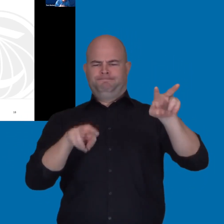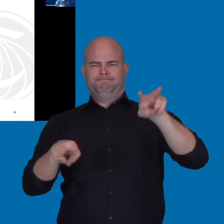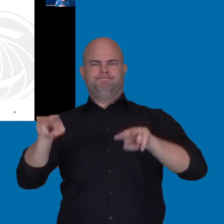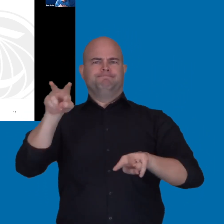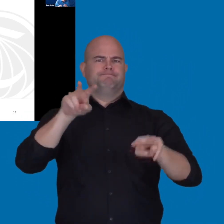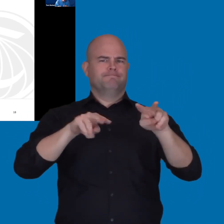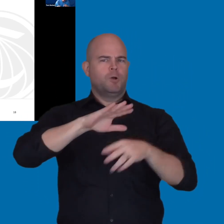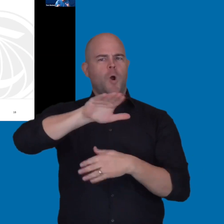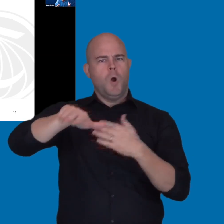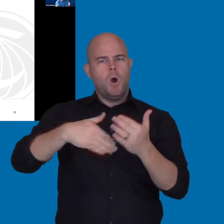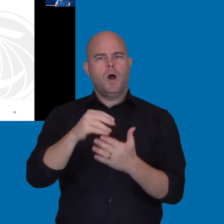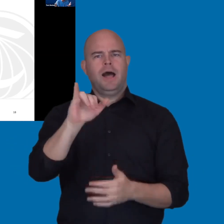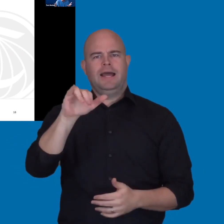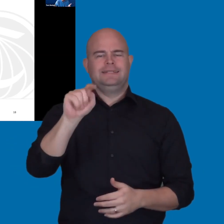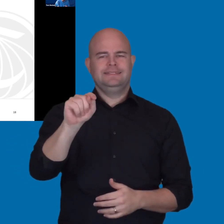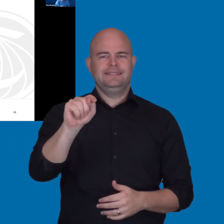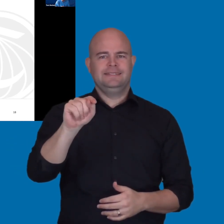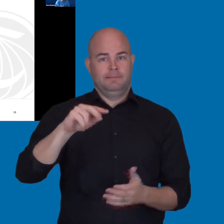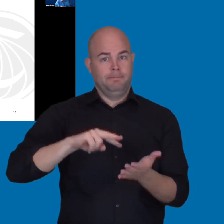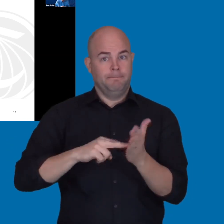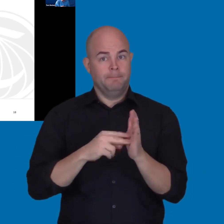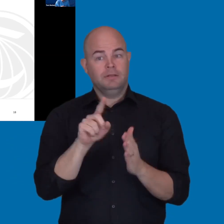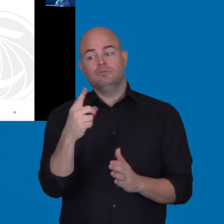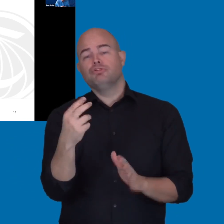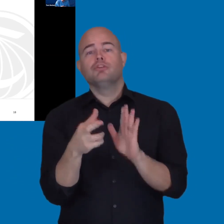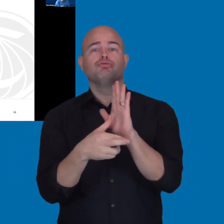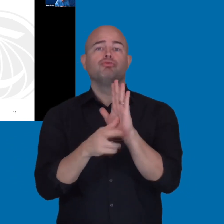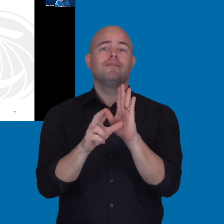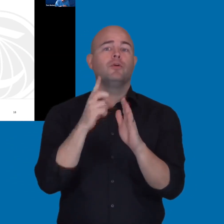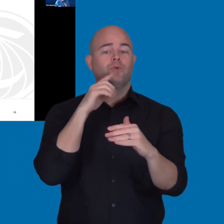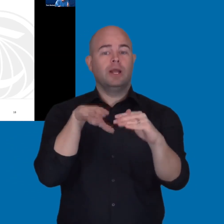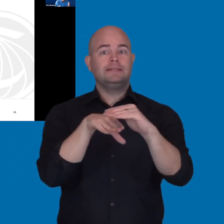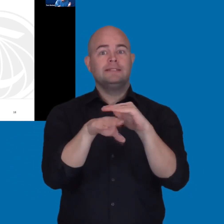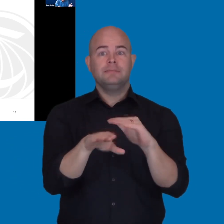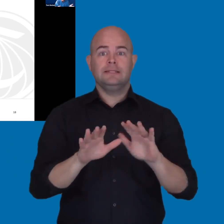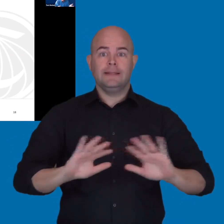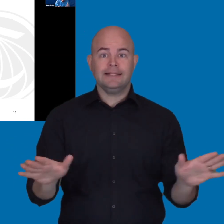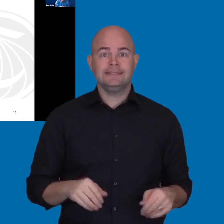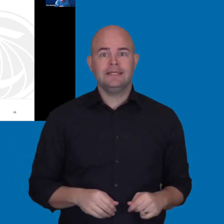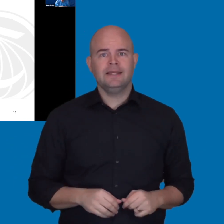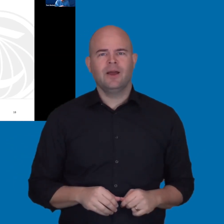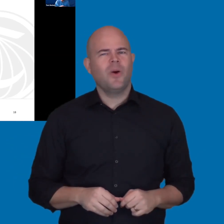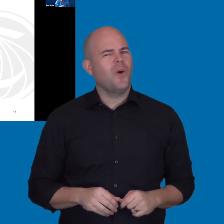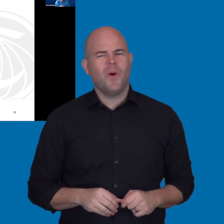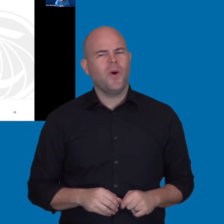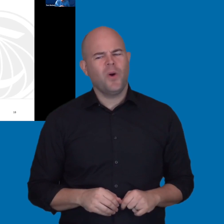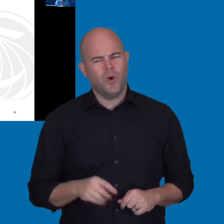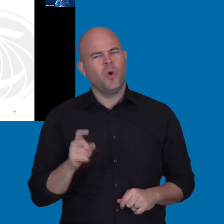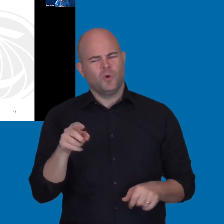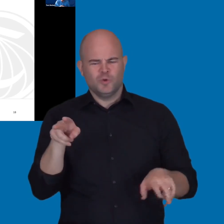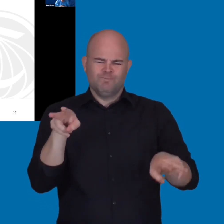So, instead of just reviewing something for accessibility, there's a number of other areas that it really makes sense